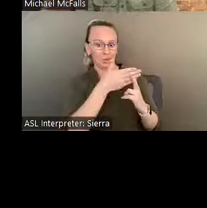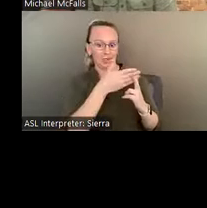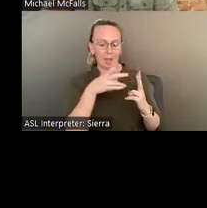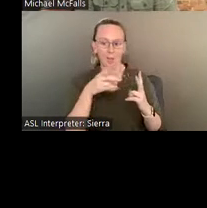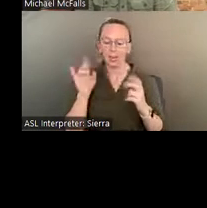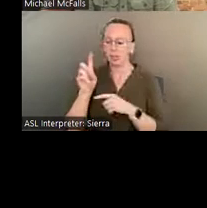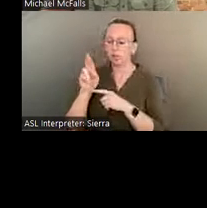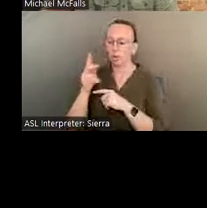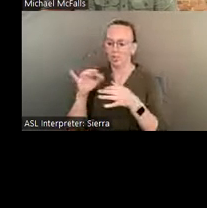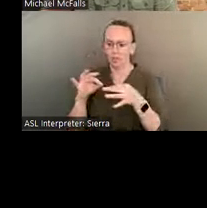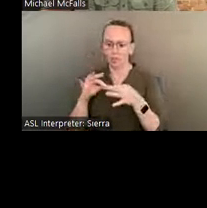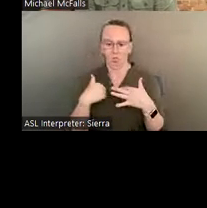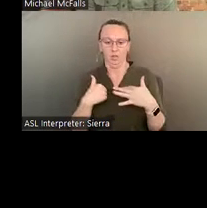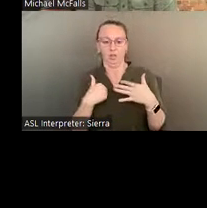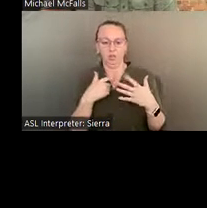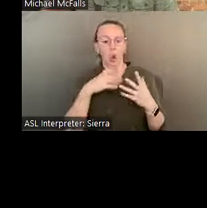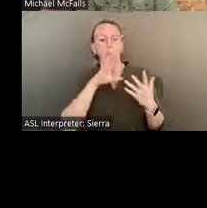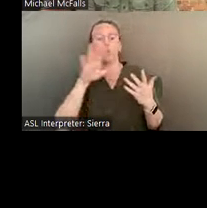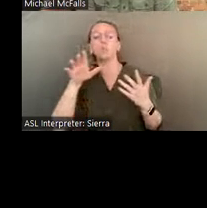embarrassed to be with these two yahoos.